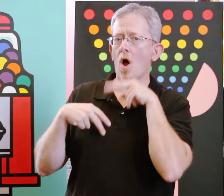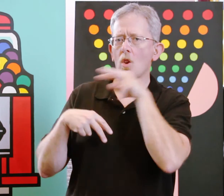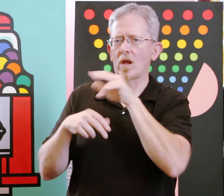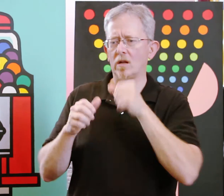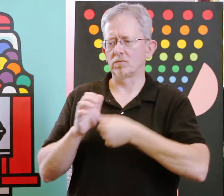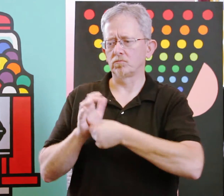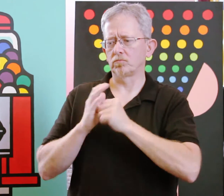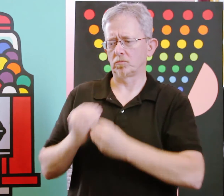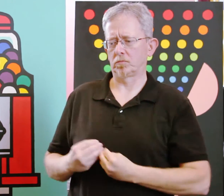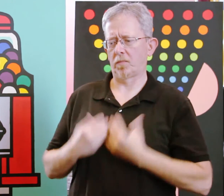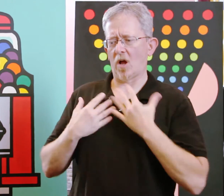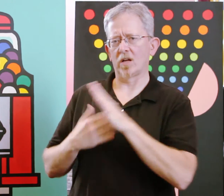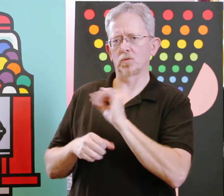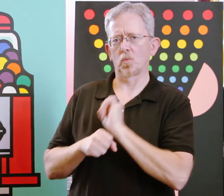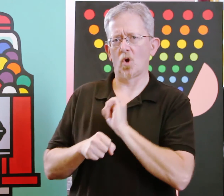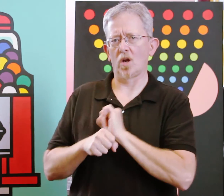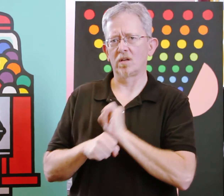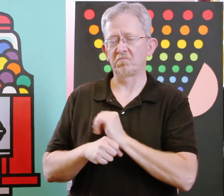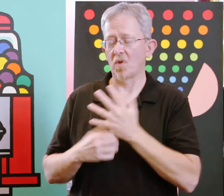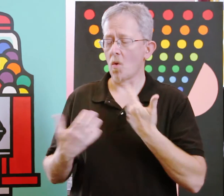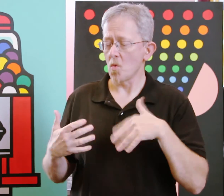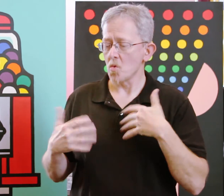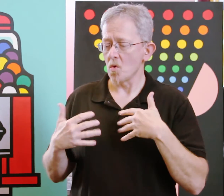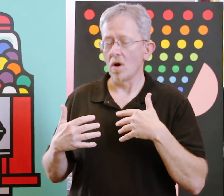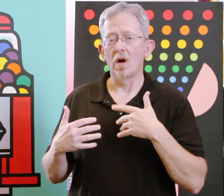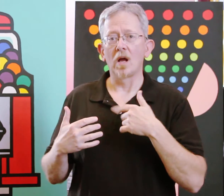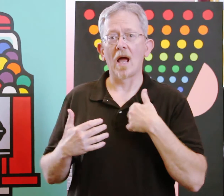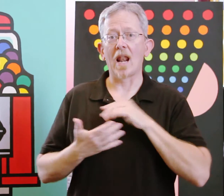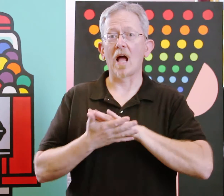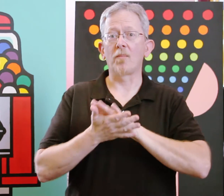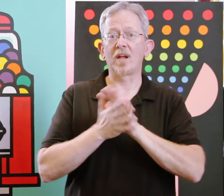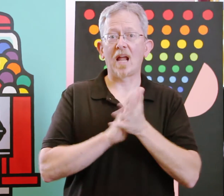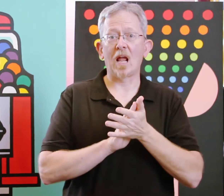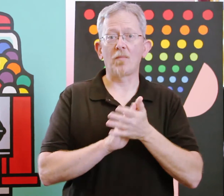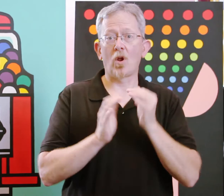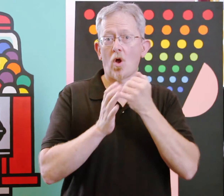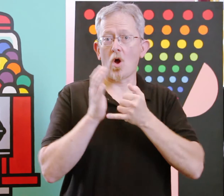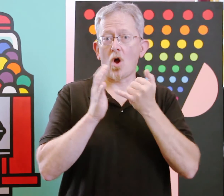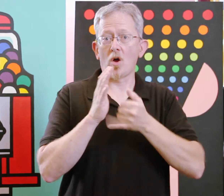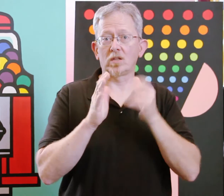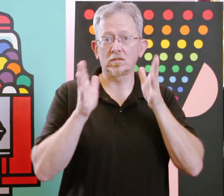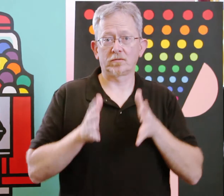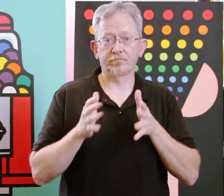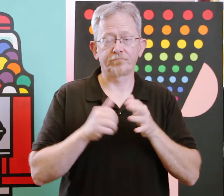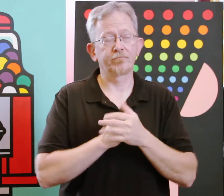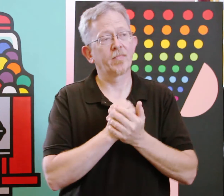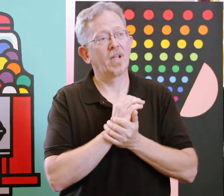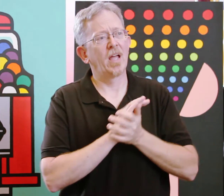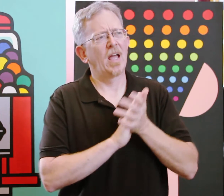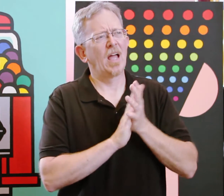I was impressed and inspired by their work, and I decided to become an artist.